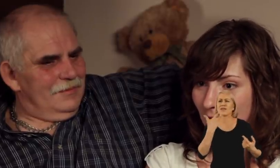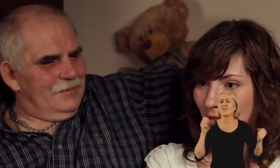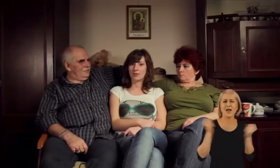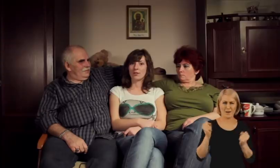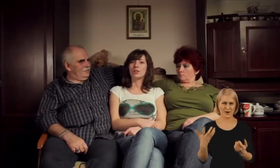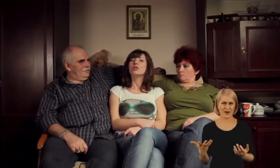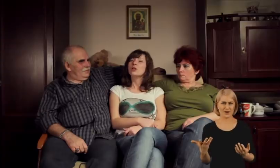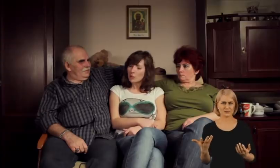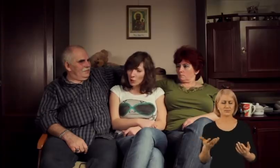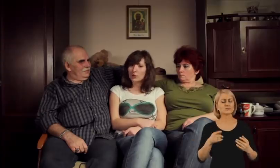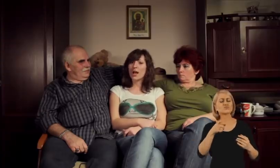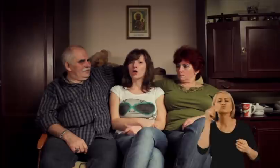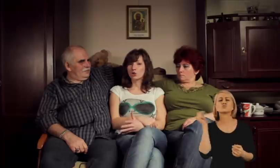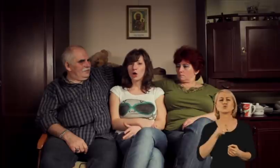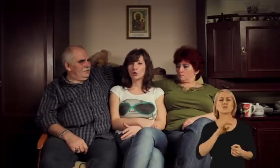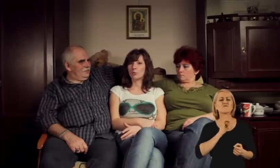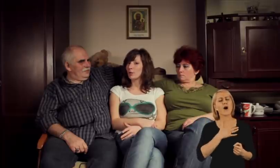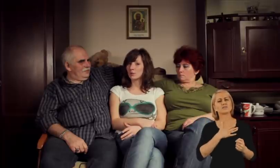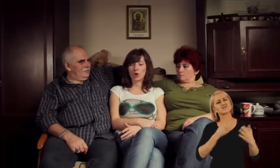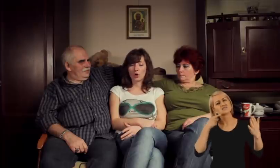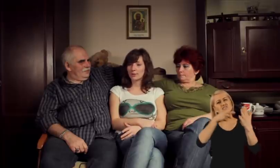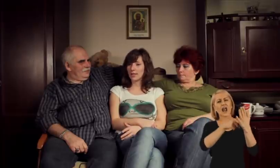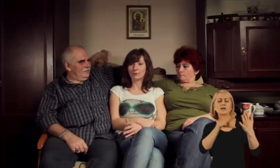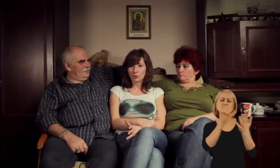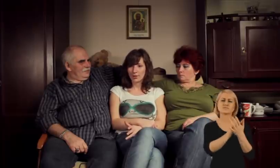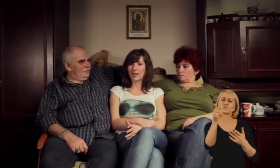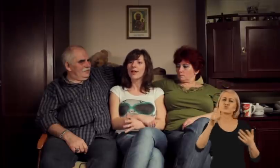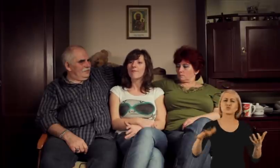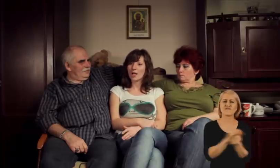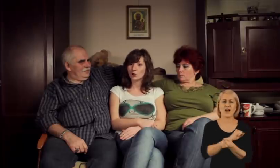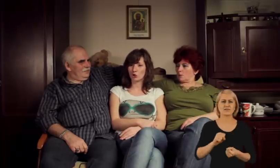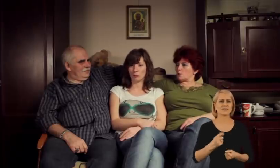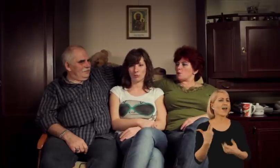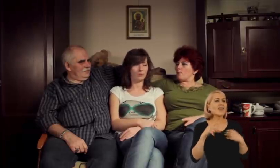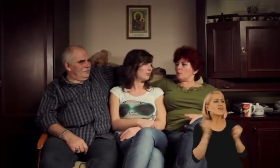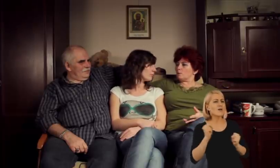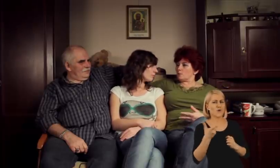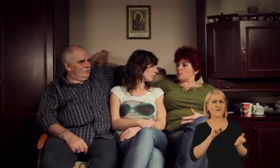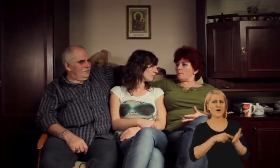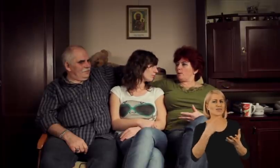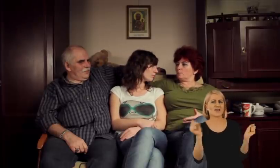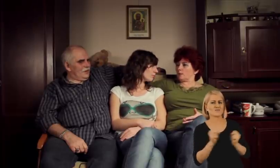that they do whatever they’ve planned to do, they must fight. They cant be afraid,